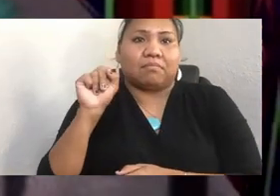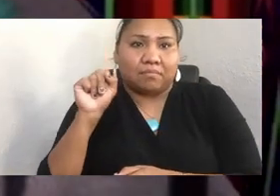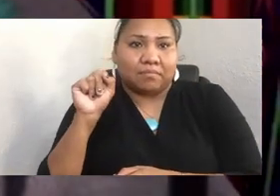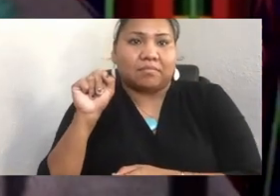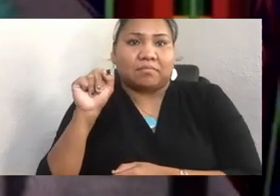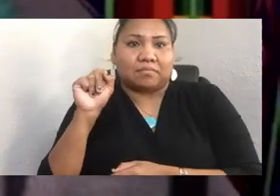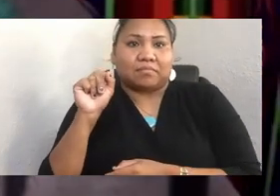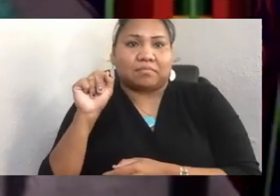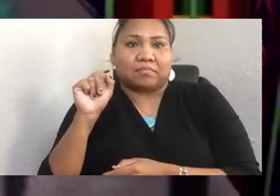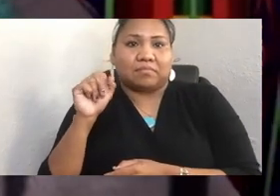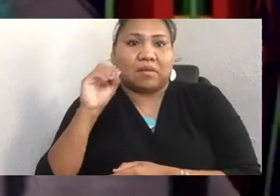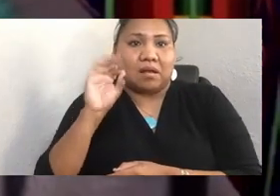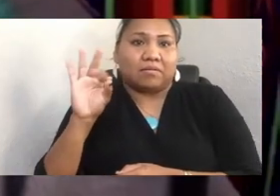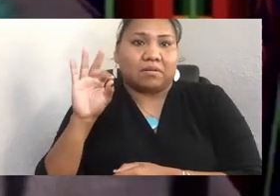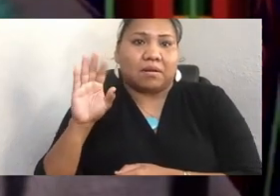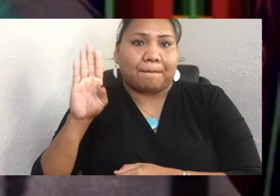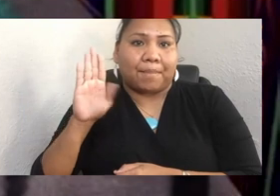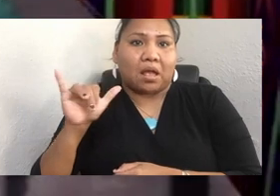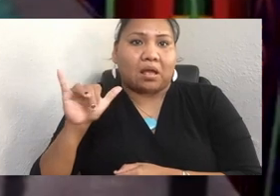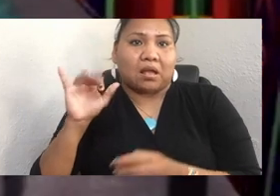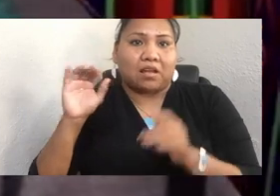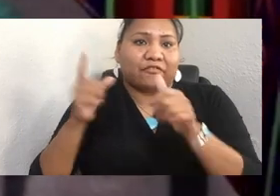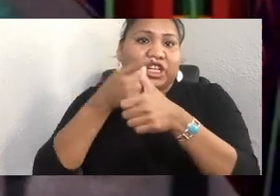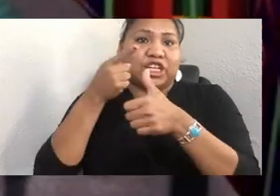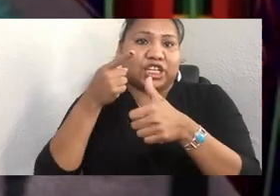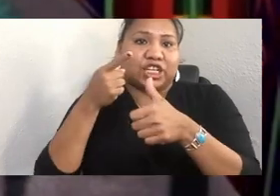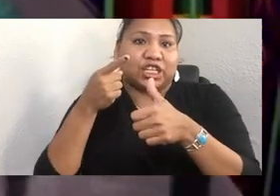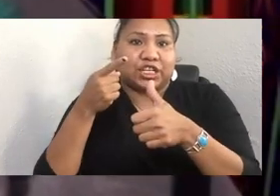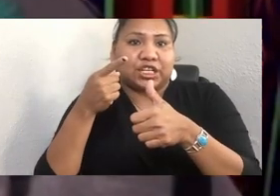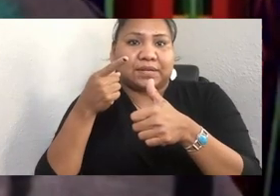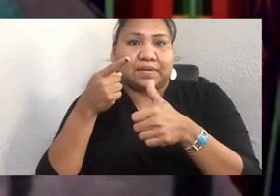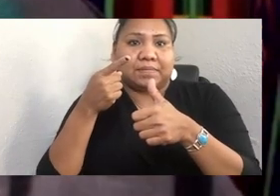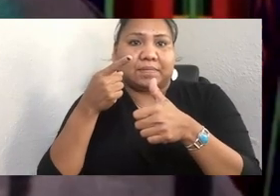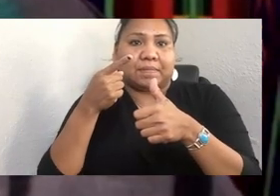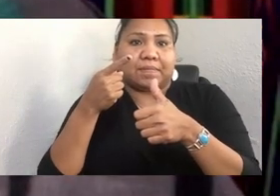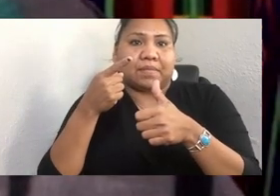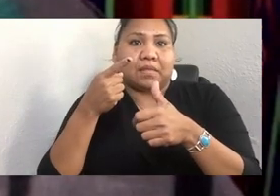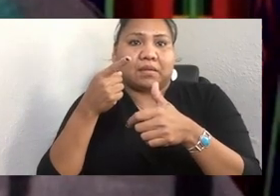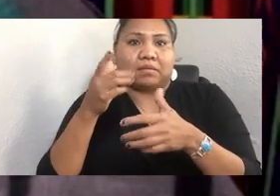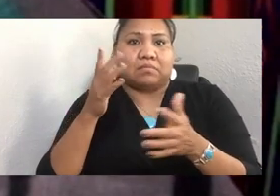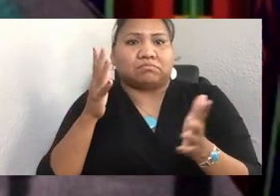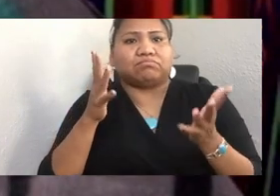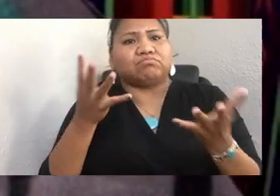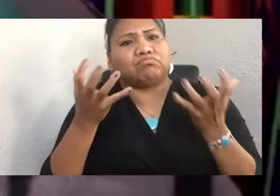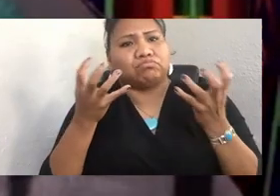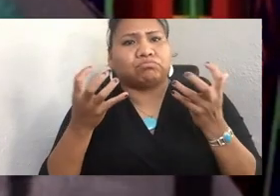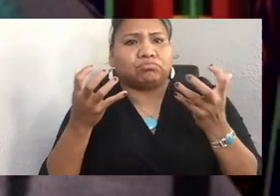was an organization to have the replicas of the three Columbus ships to land.